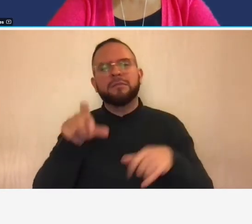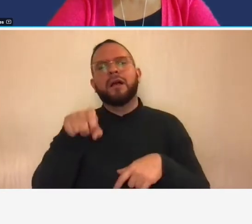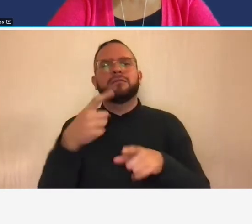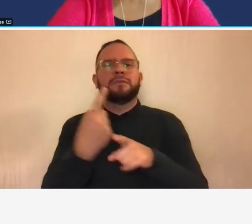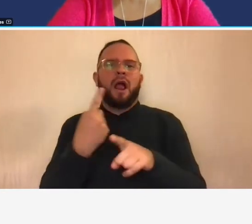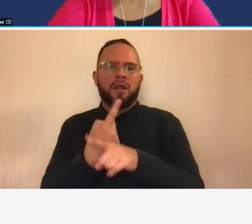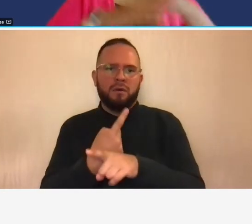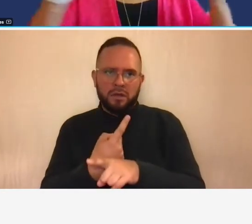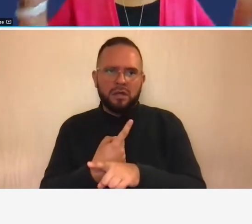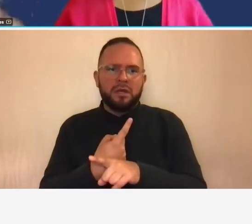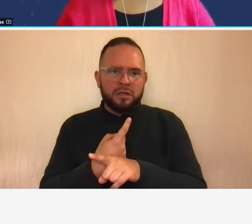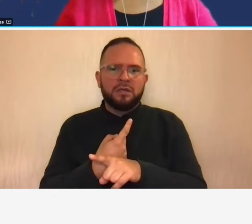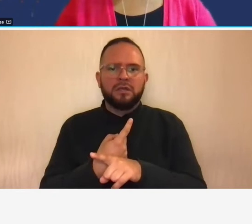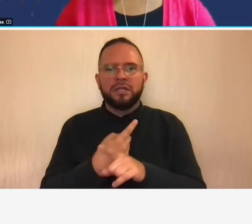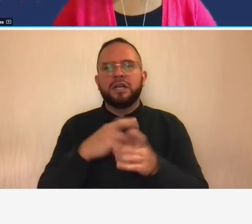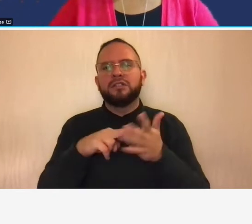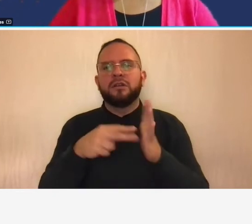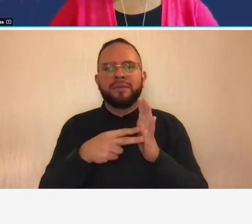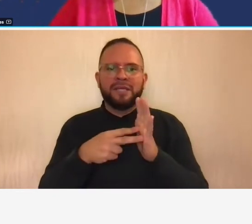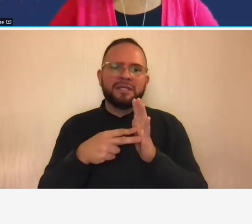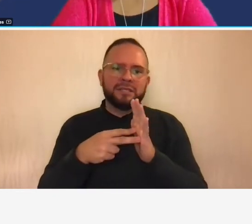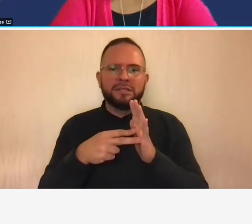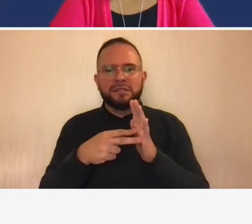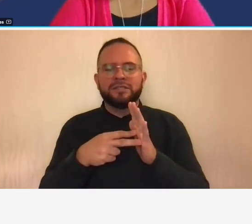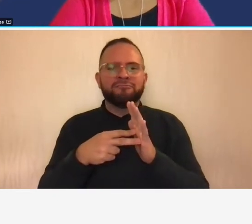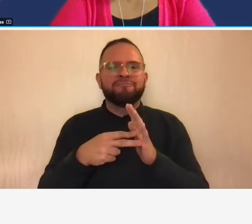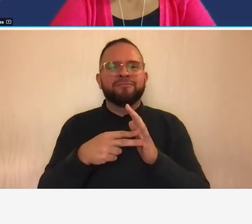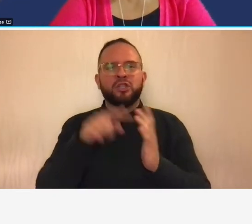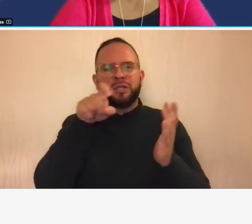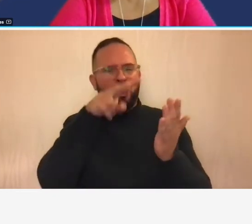to not only tell you that overall you're doing well it has to be able to tell you